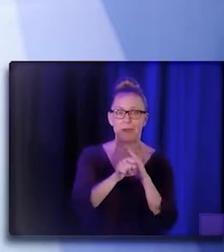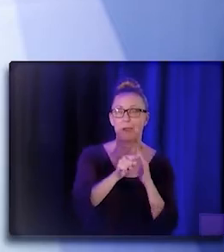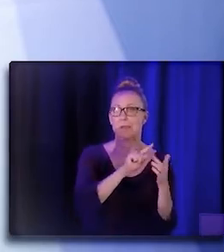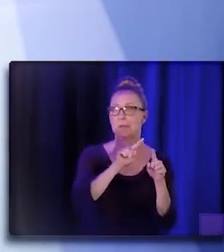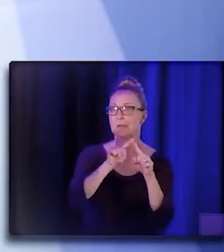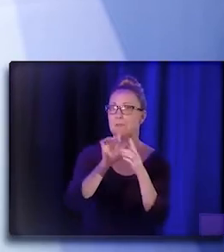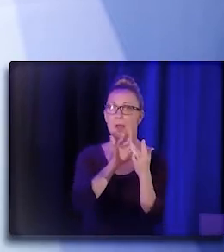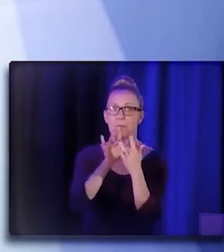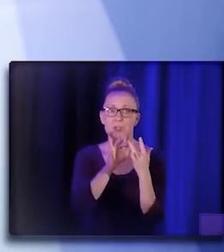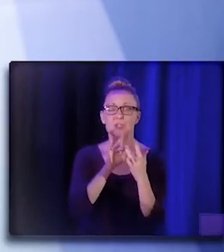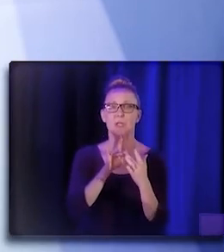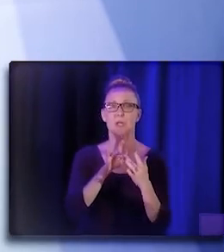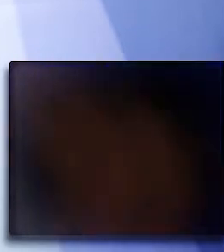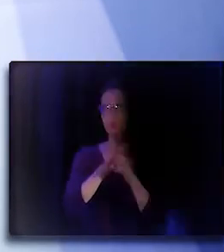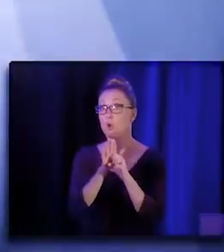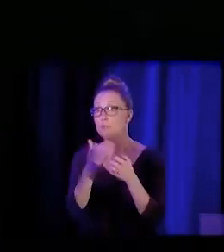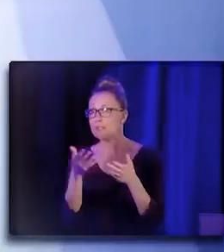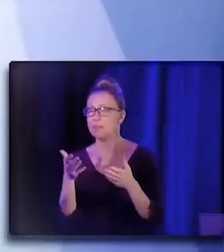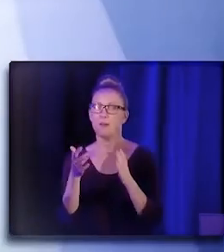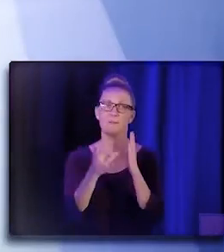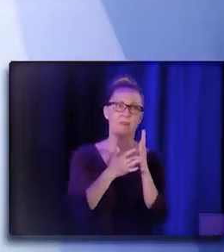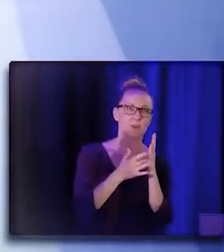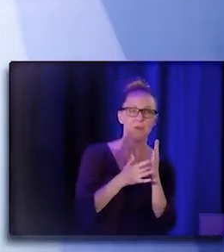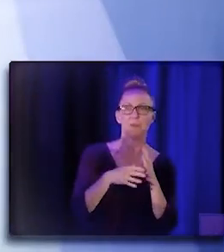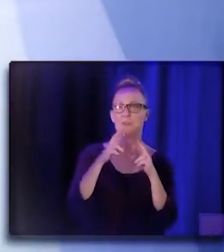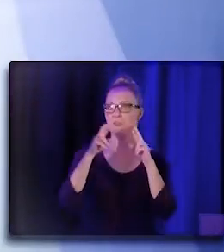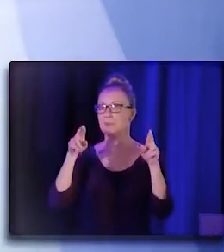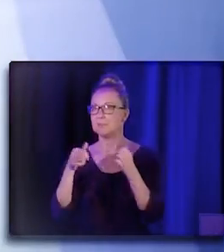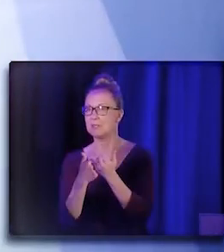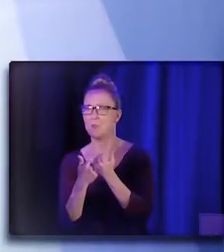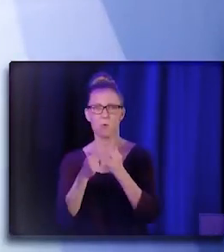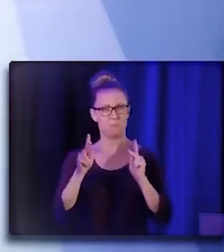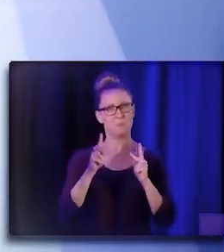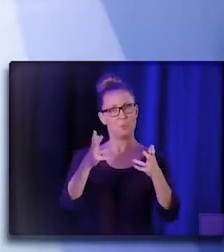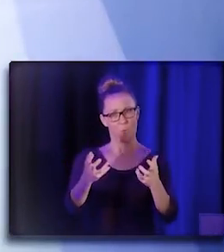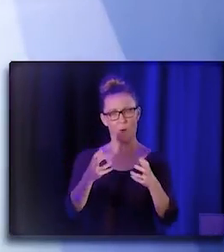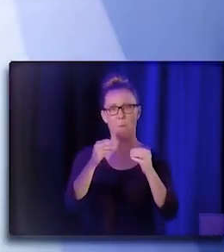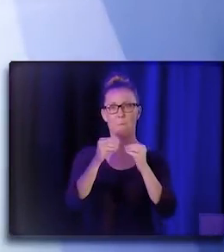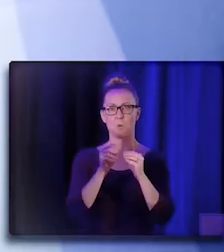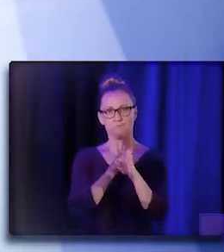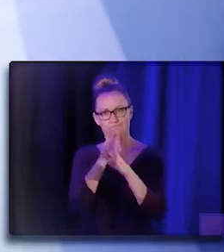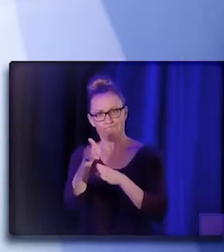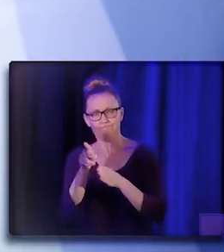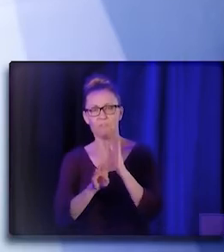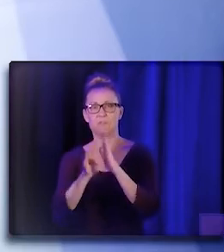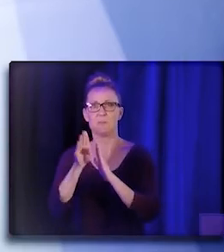to COVID-19 to technology and resume support? People want more professional development to grow in their career.